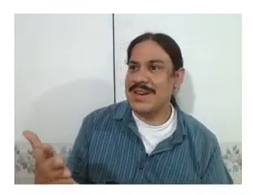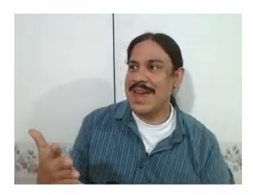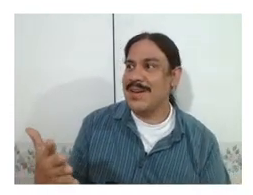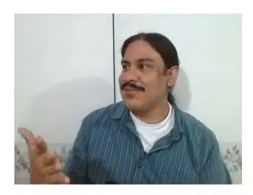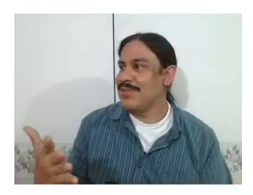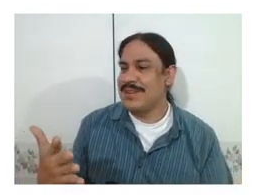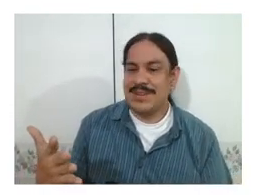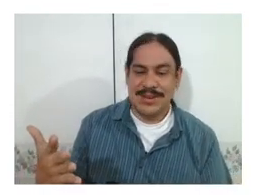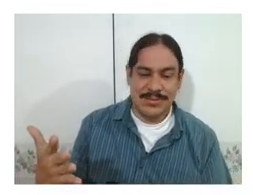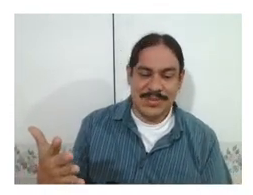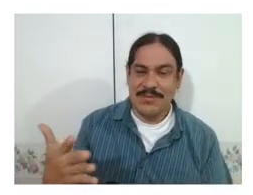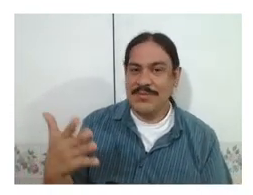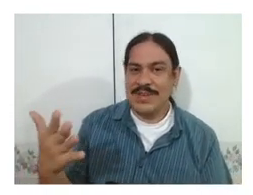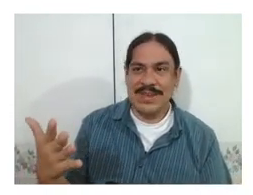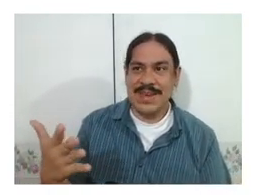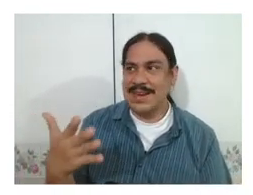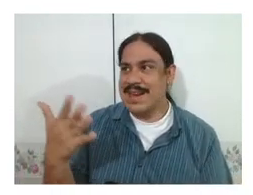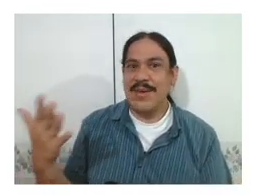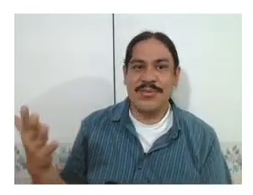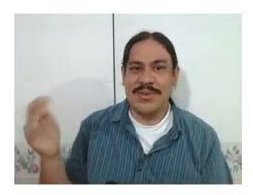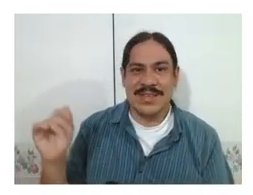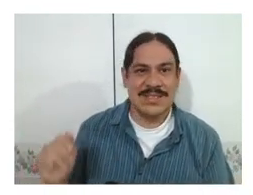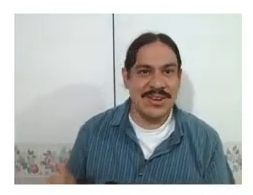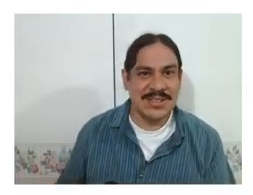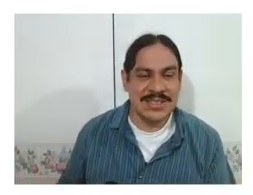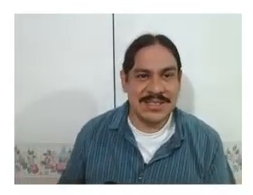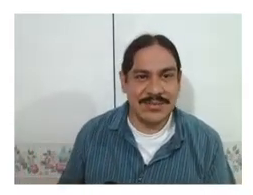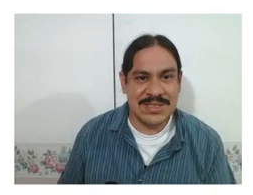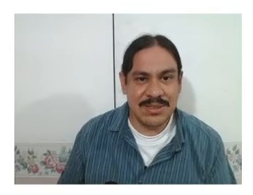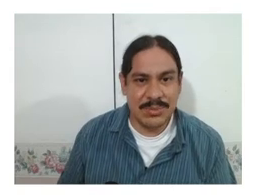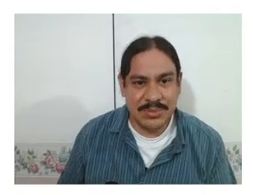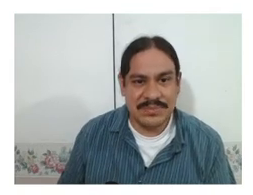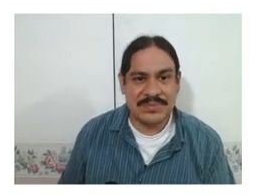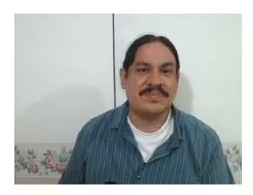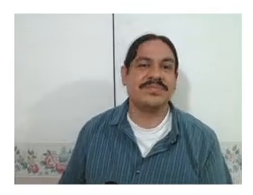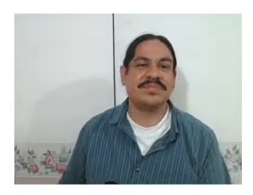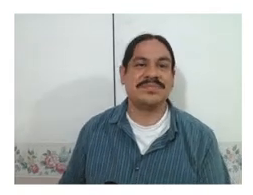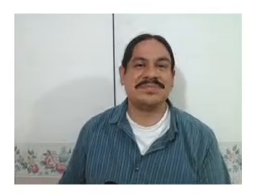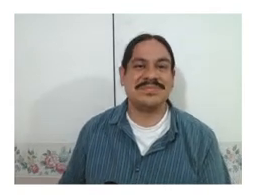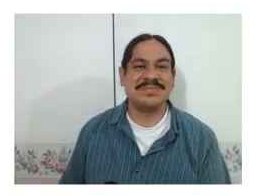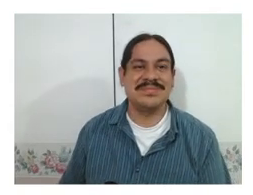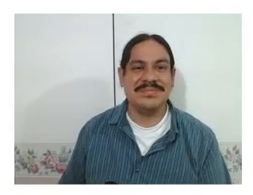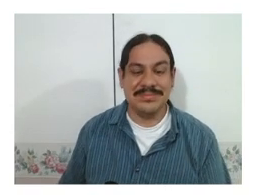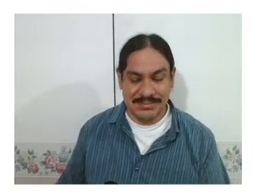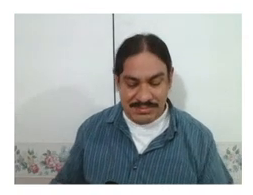have a [v] and an [f] as the onset of a syllable